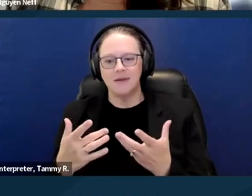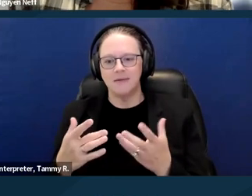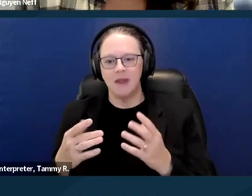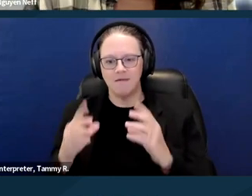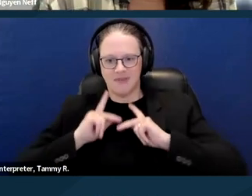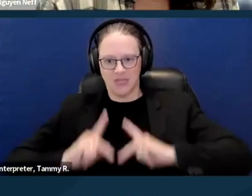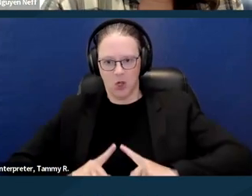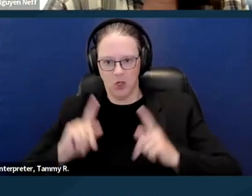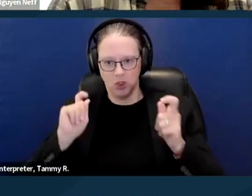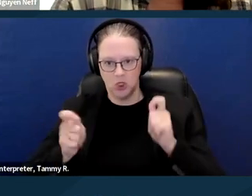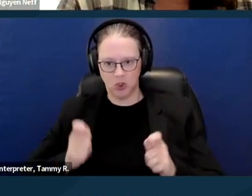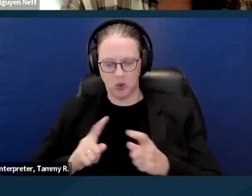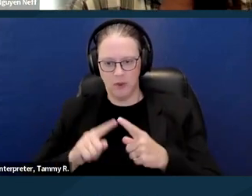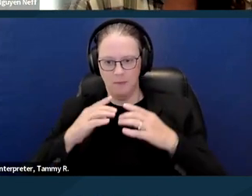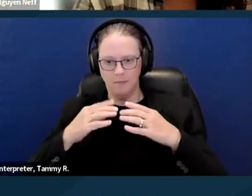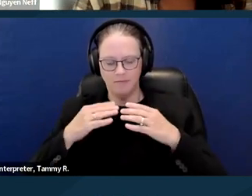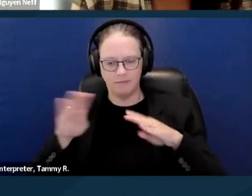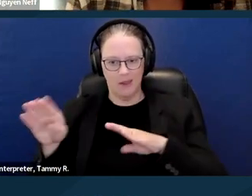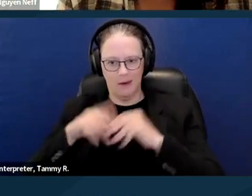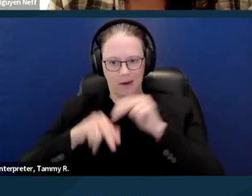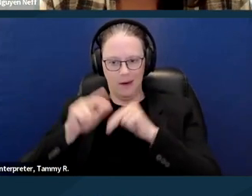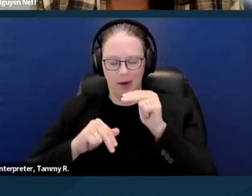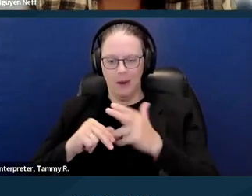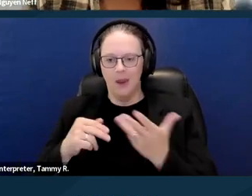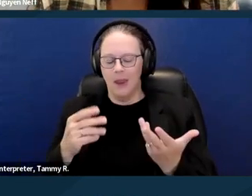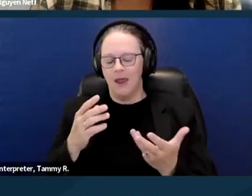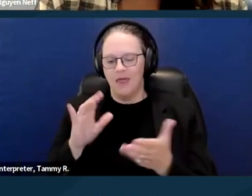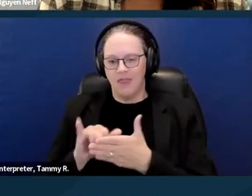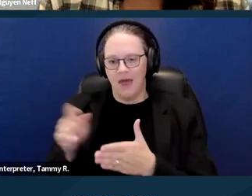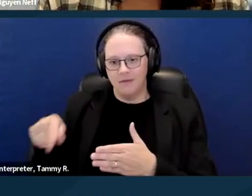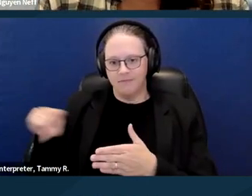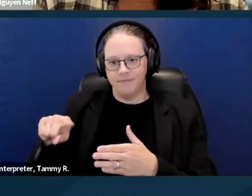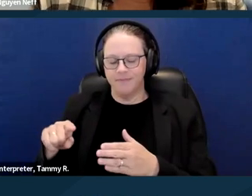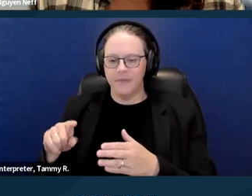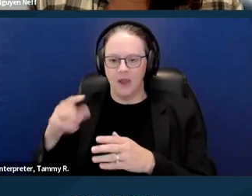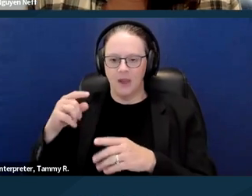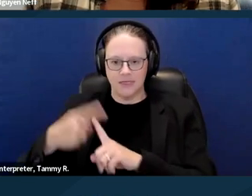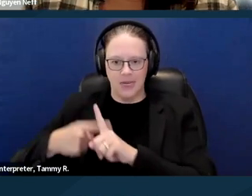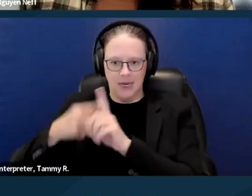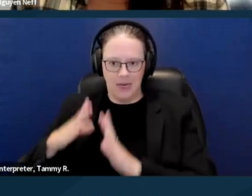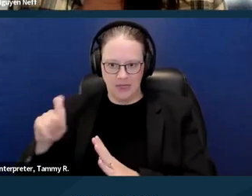And reasonable accommodations are generally changes to the lease to policies management,